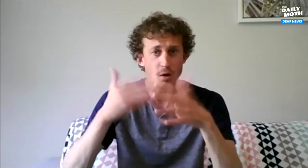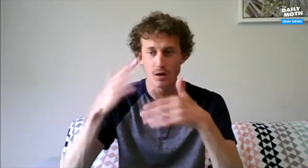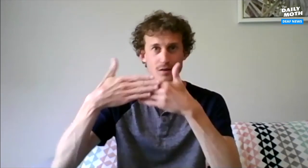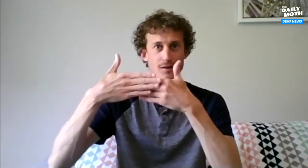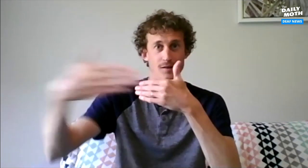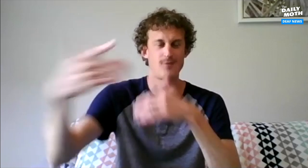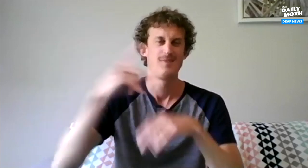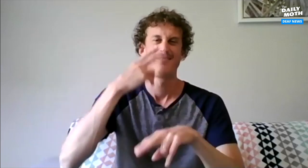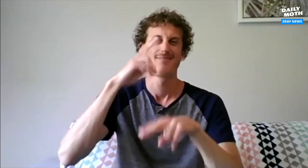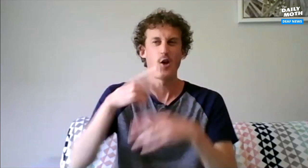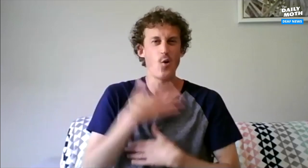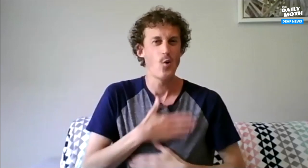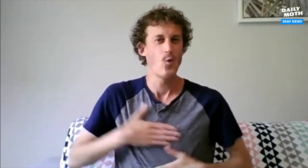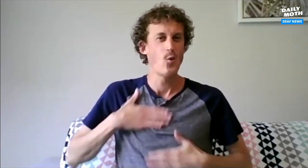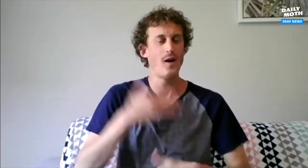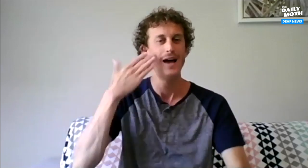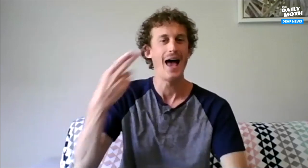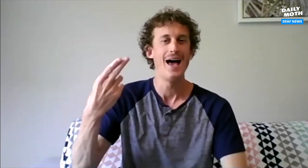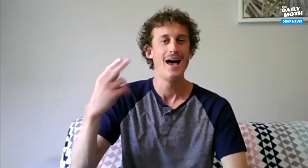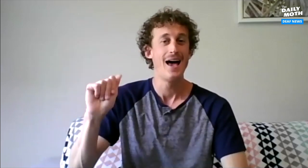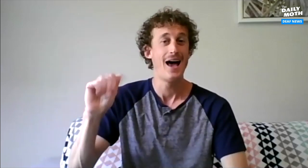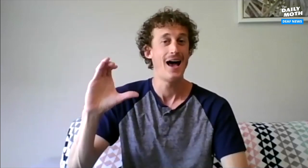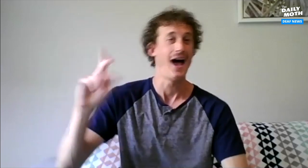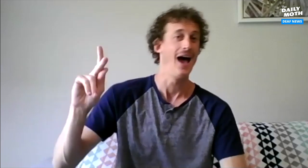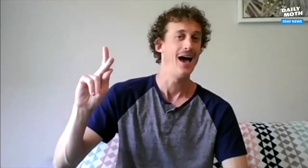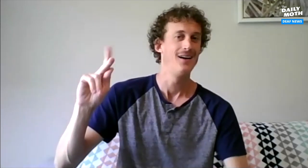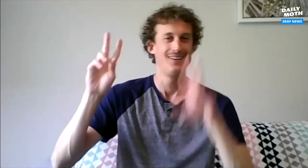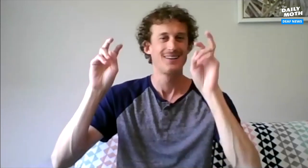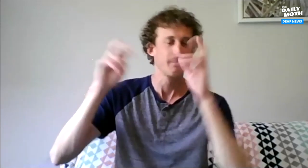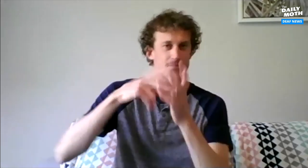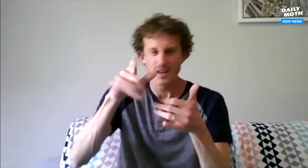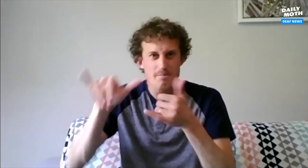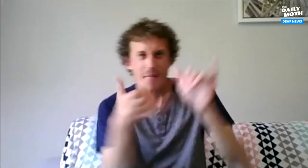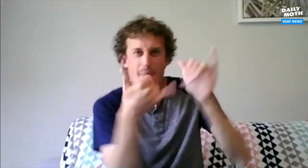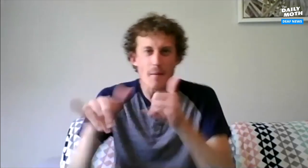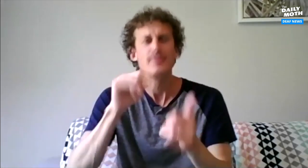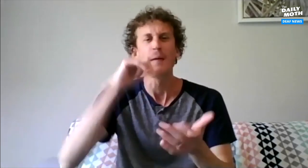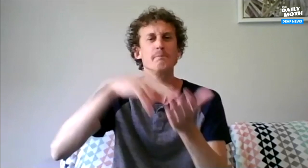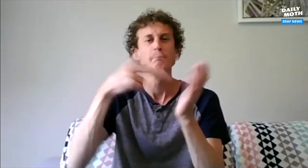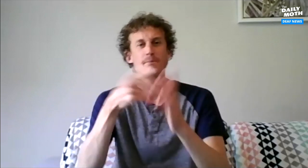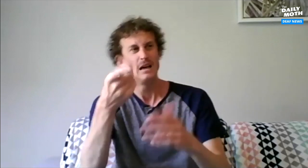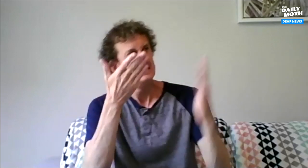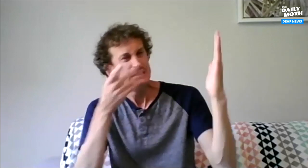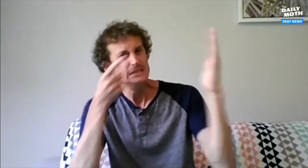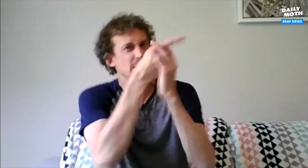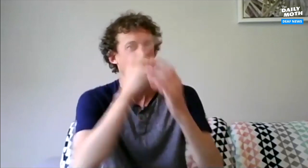the more you learn, you will find it really enjoyable. You know it's like you're "hacking", you're playing with the data and I don't mean you'd break